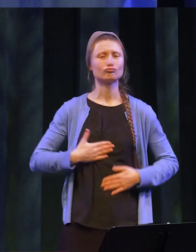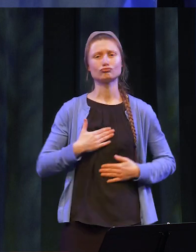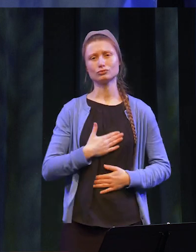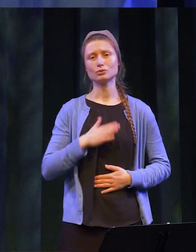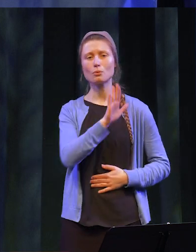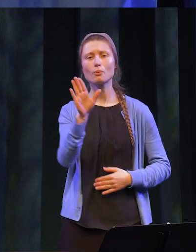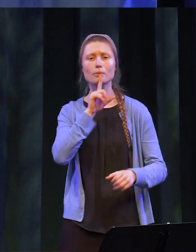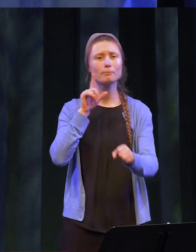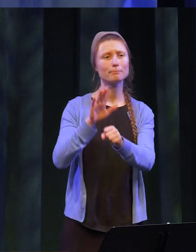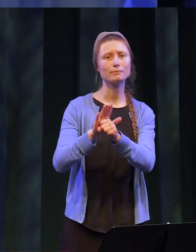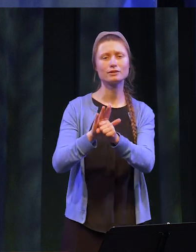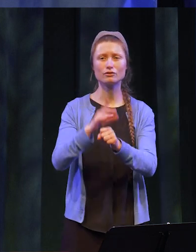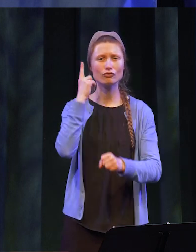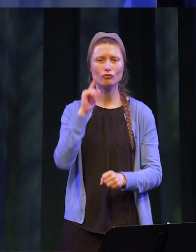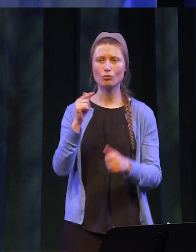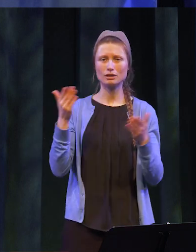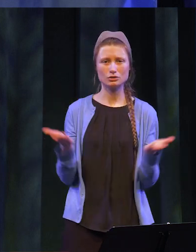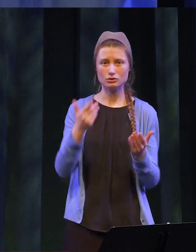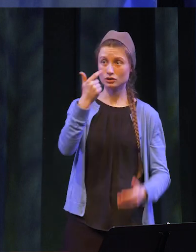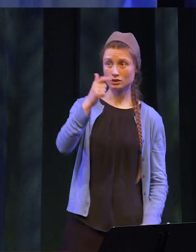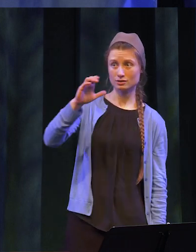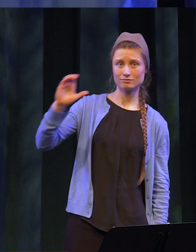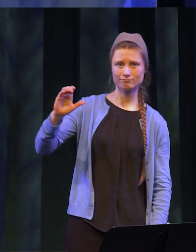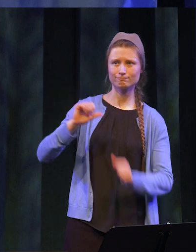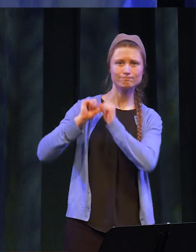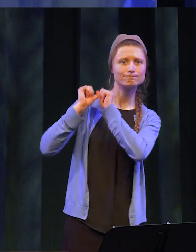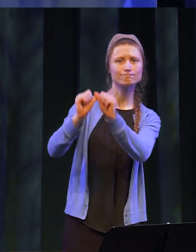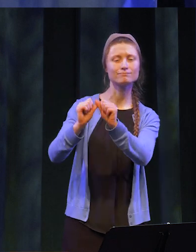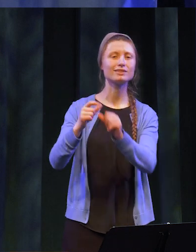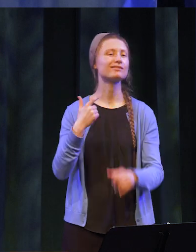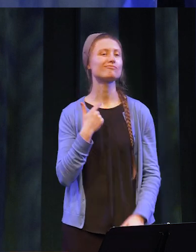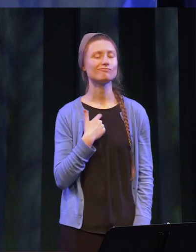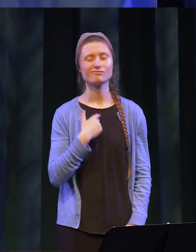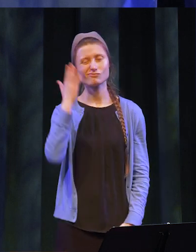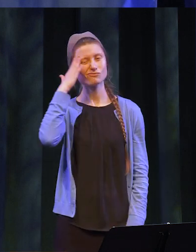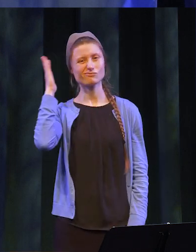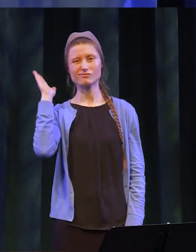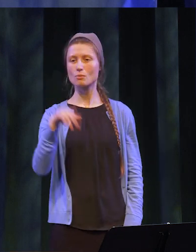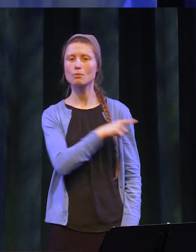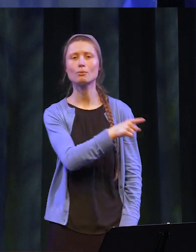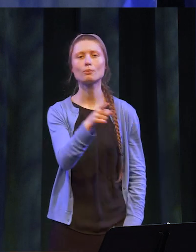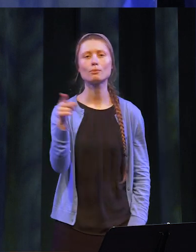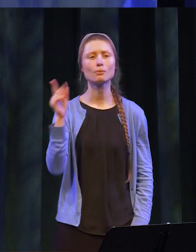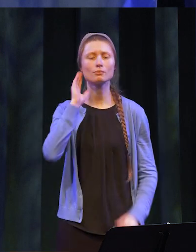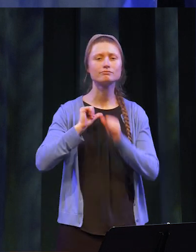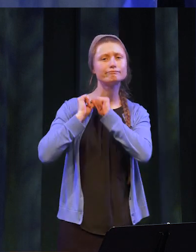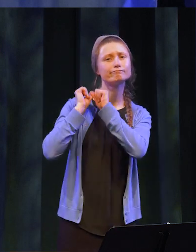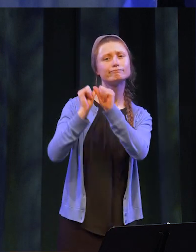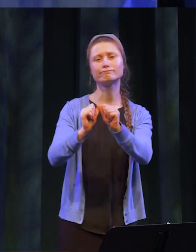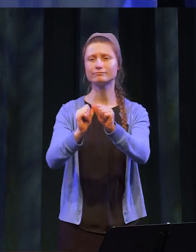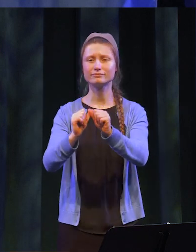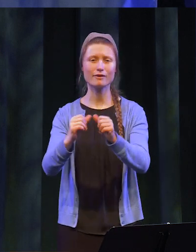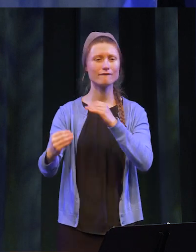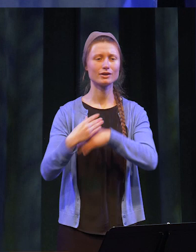made to GCC. I have no doubt you will all continue to make us proud!